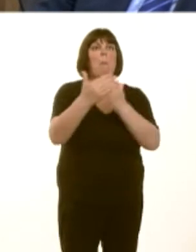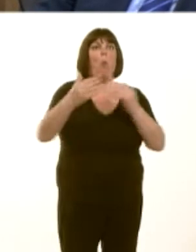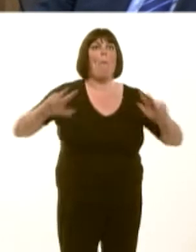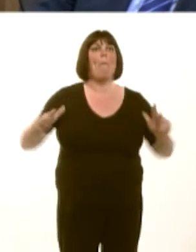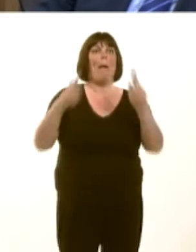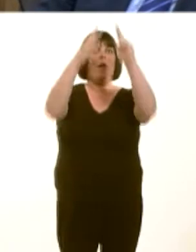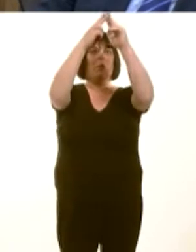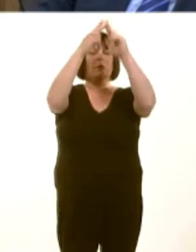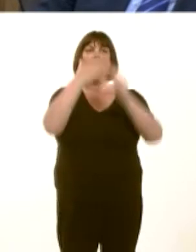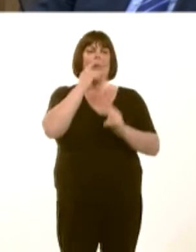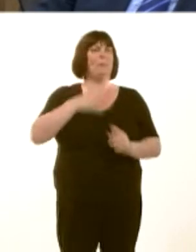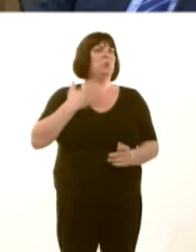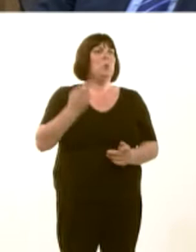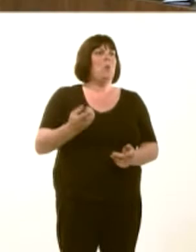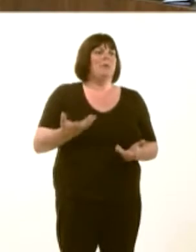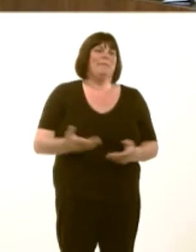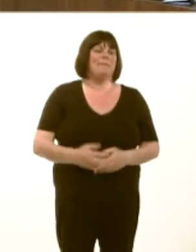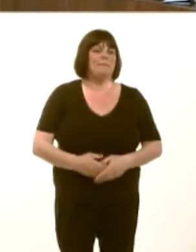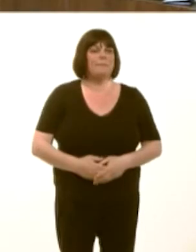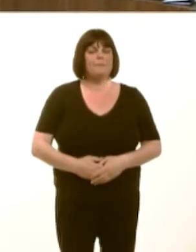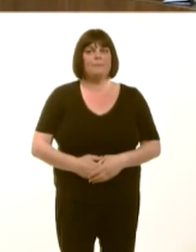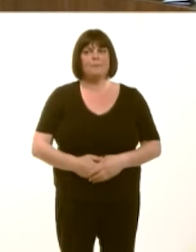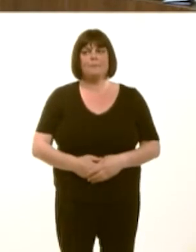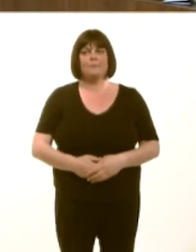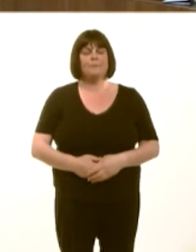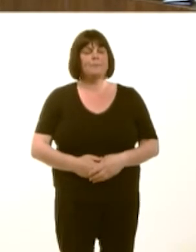and we know that leads to other issues.